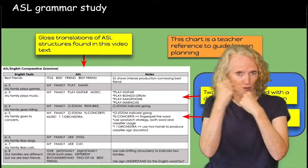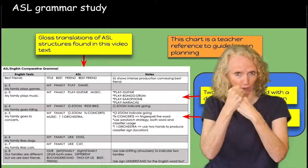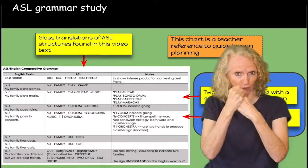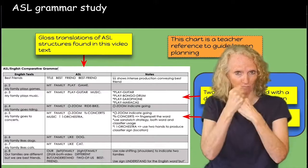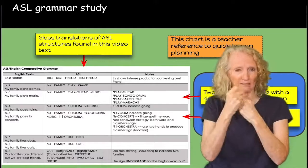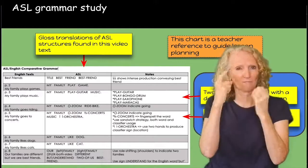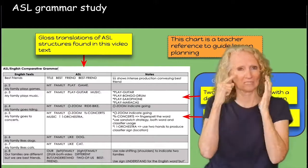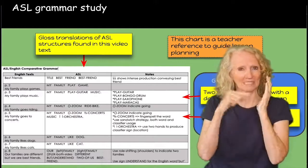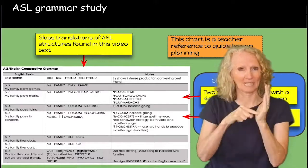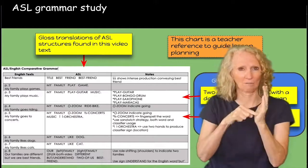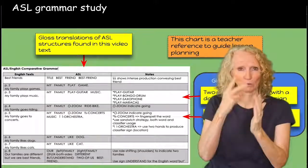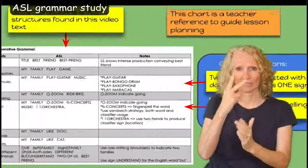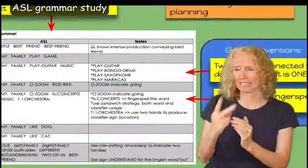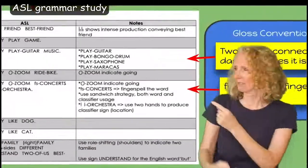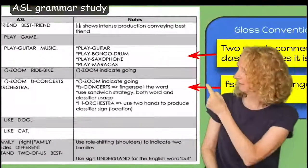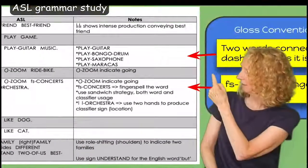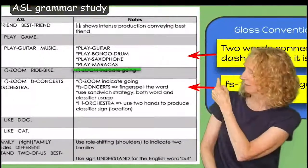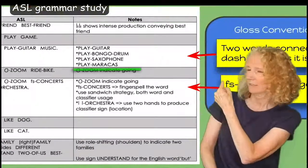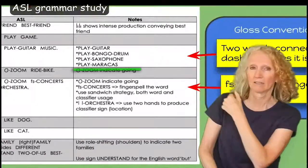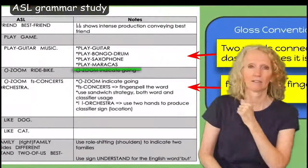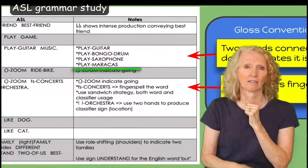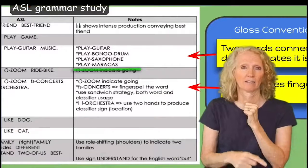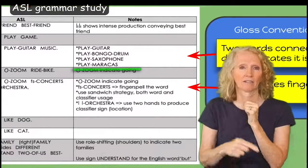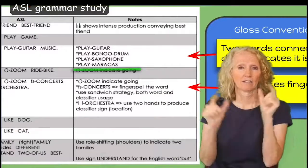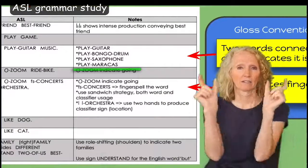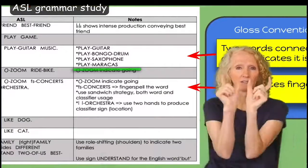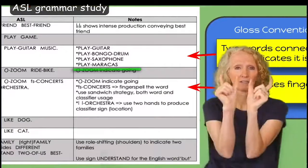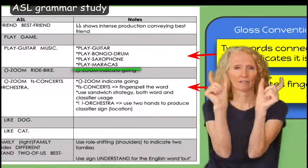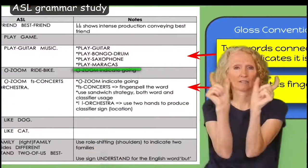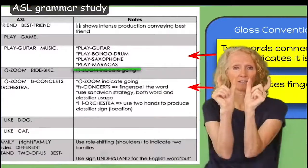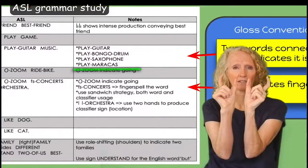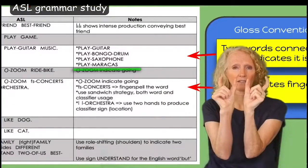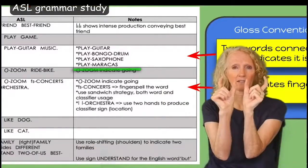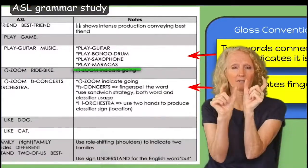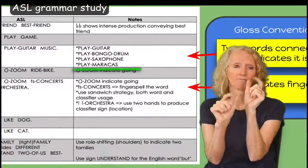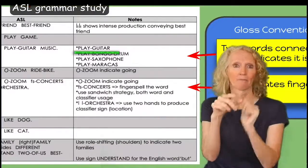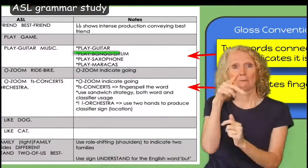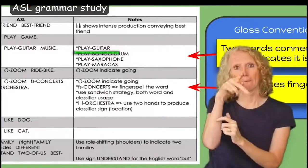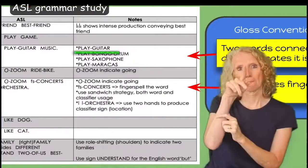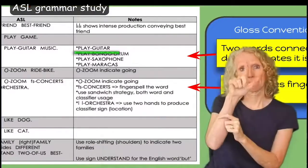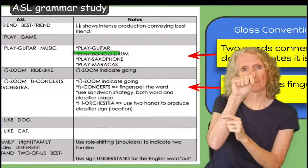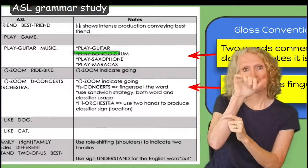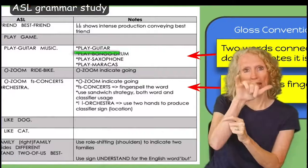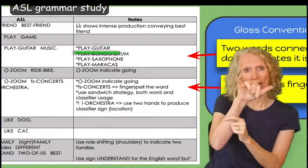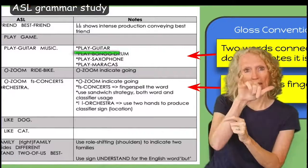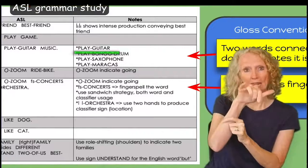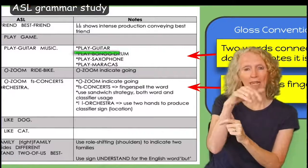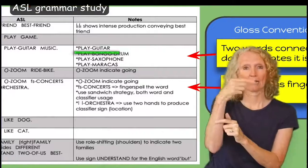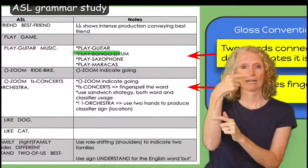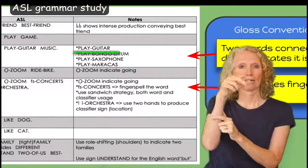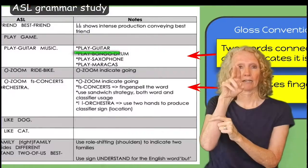of this grammar structure so for example we have two words put together with a